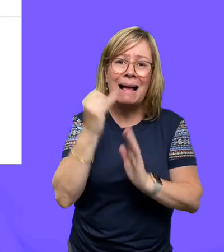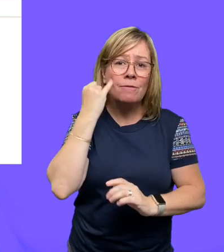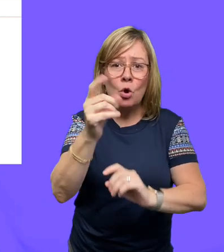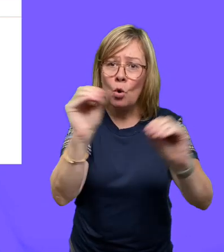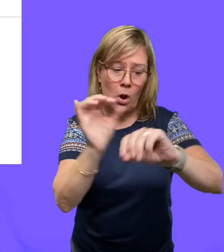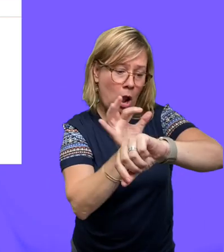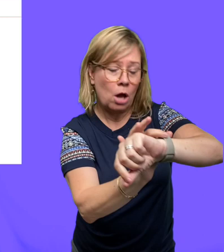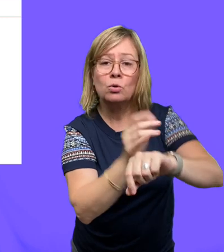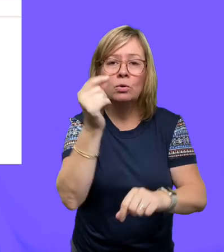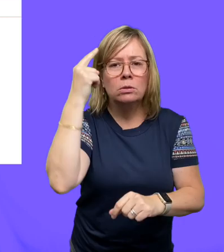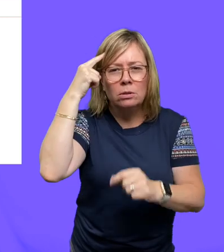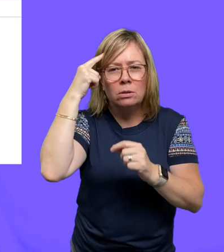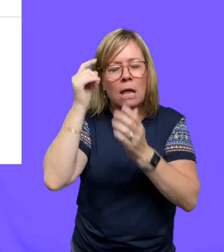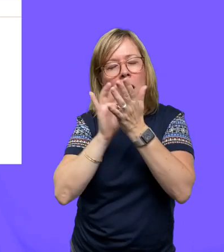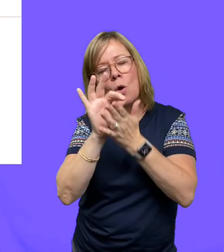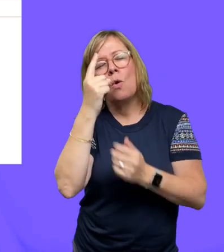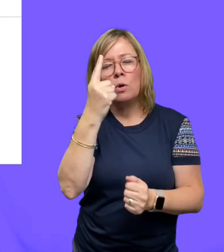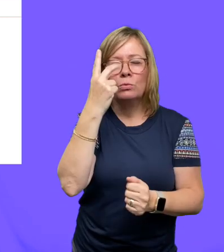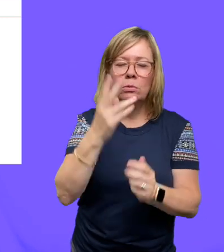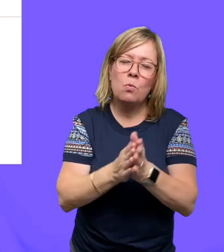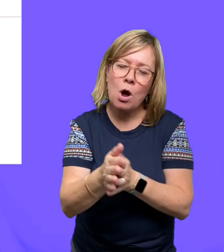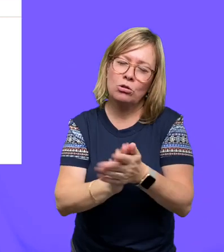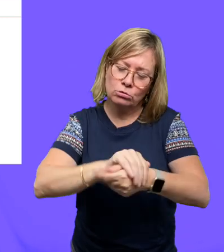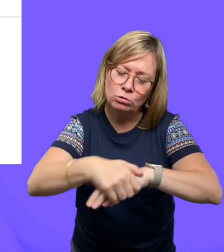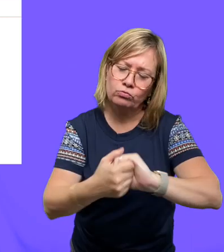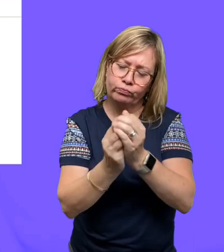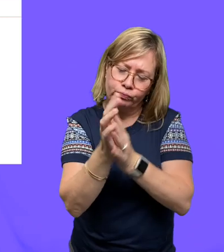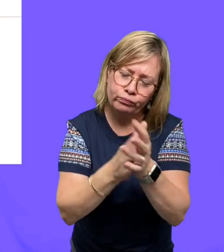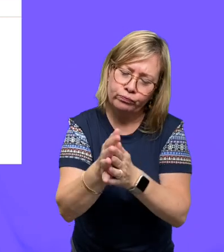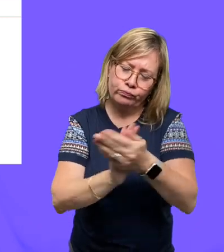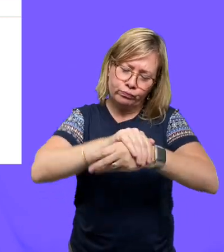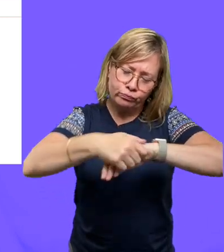in your head, while washing your hands vigorously.